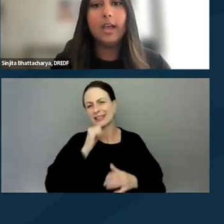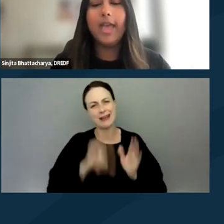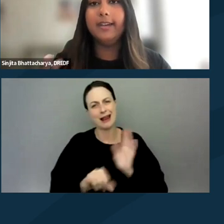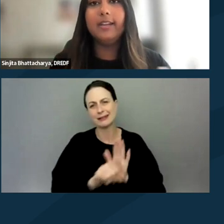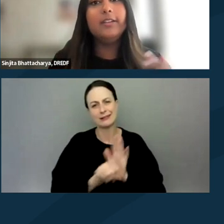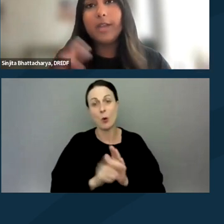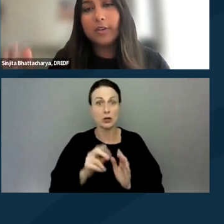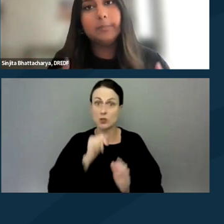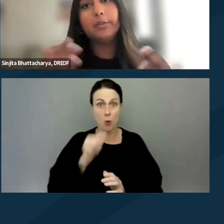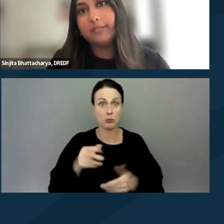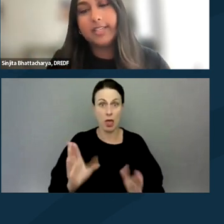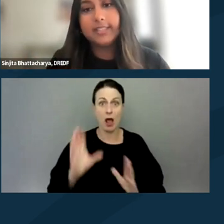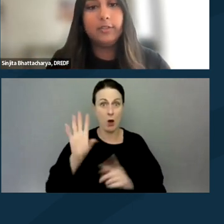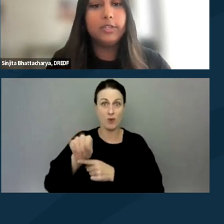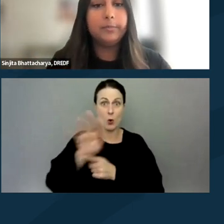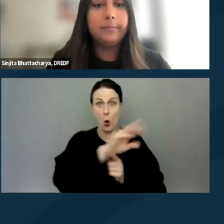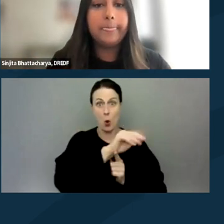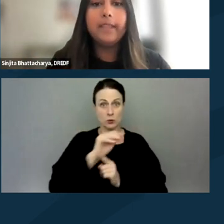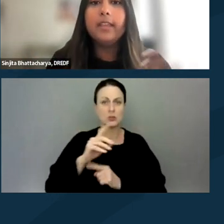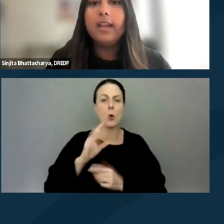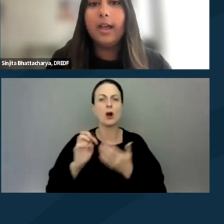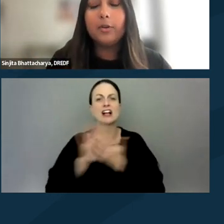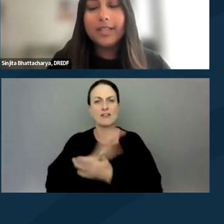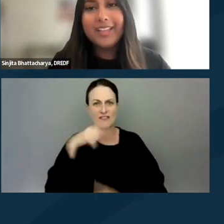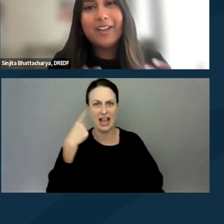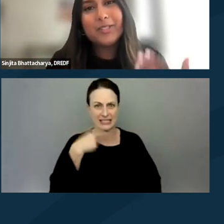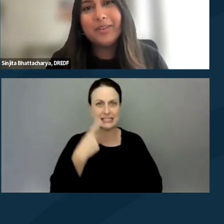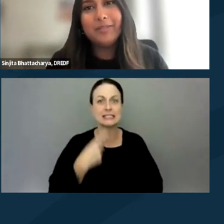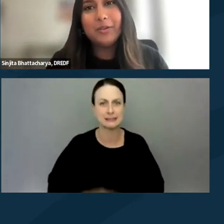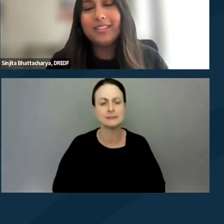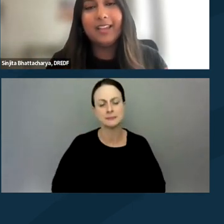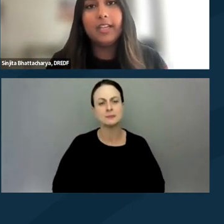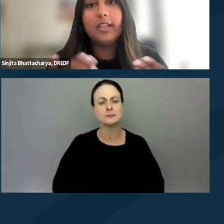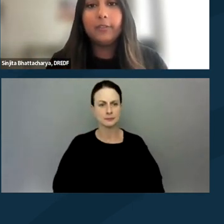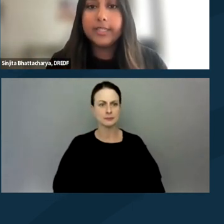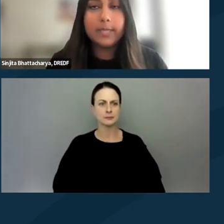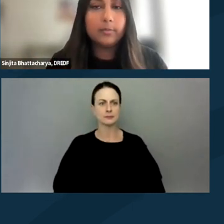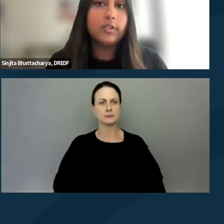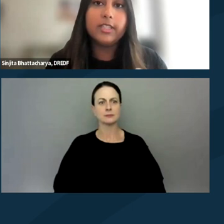and covering and blurring faces if you do. Quickly, I also wanna note that if you're a disabled person